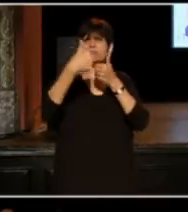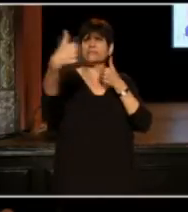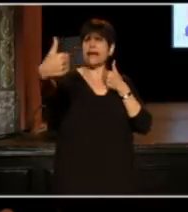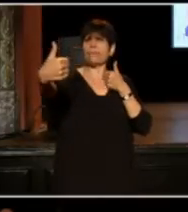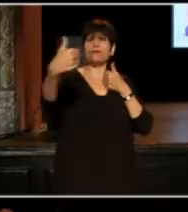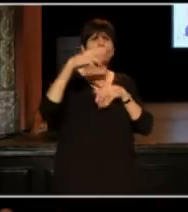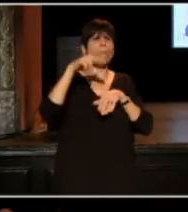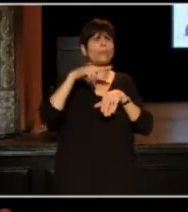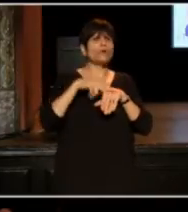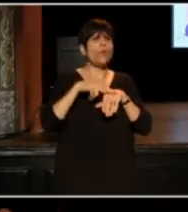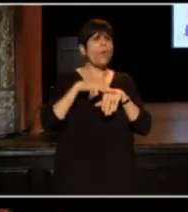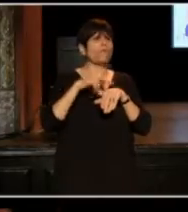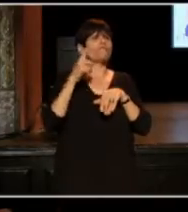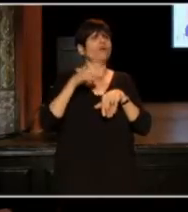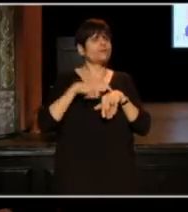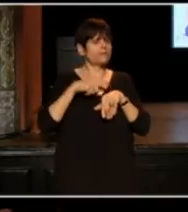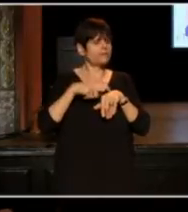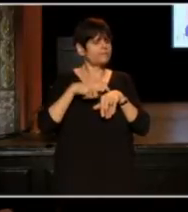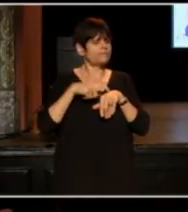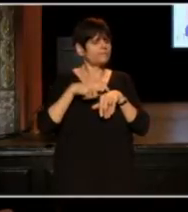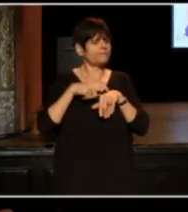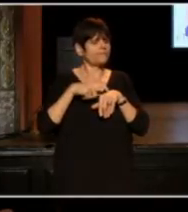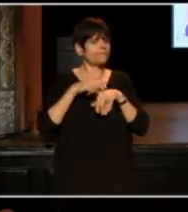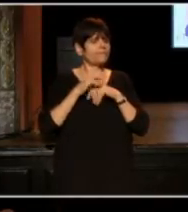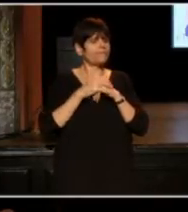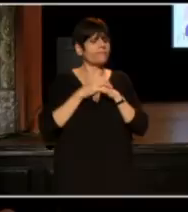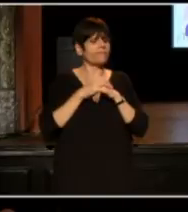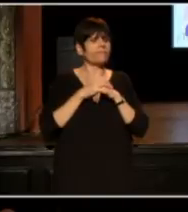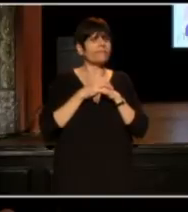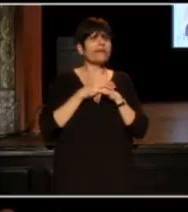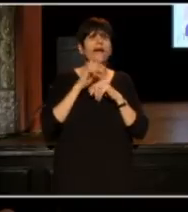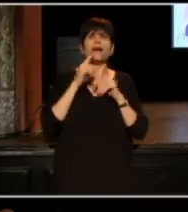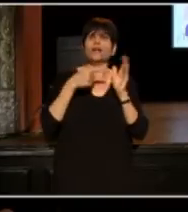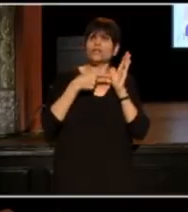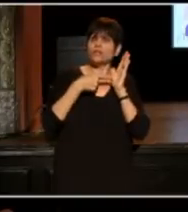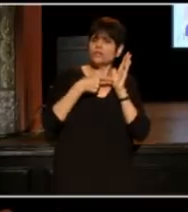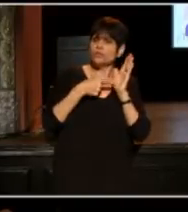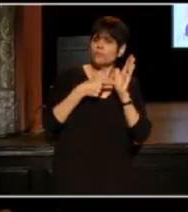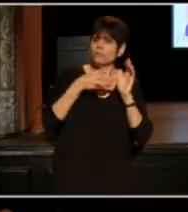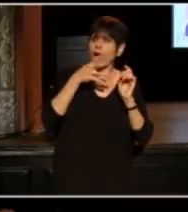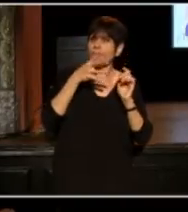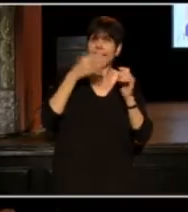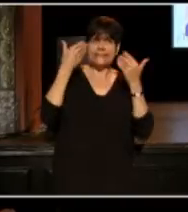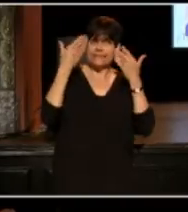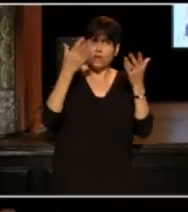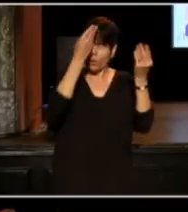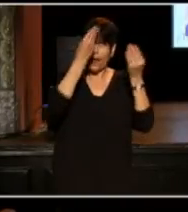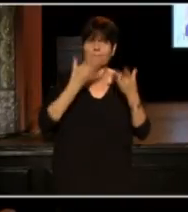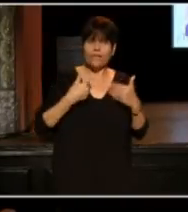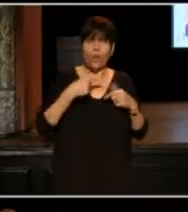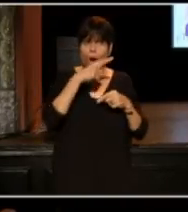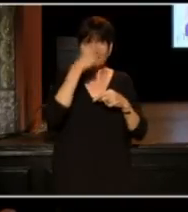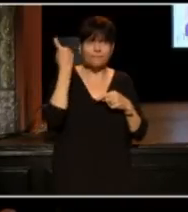separate from the norm. I think I knew I was black before that because my mom would not have let me not know I was black,